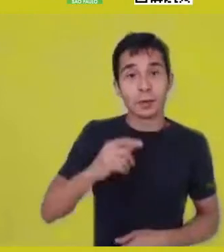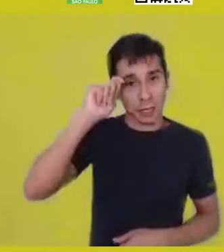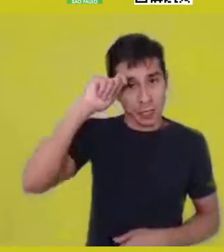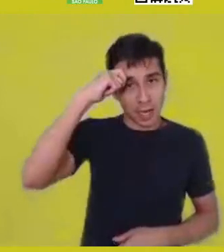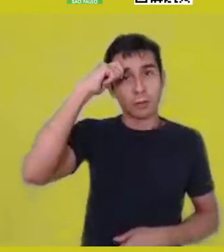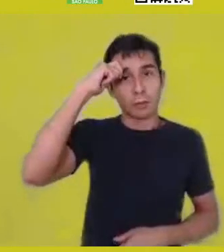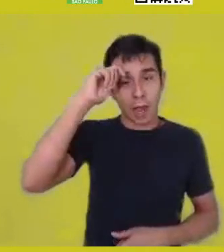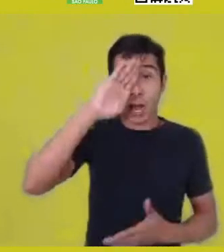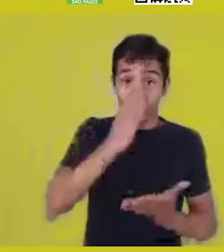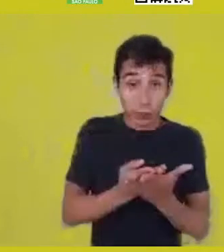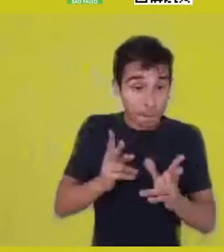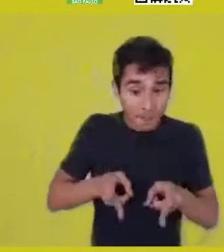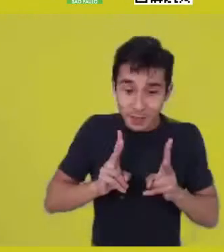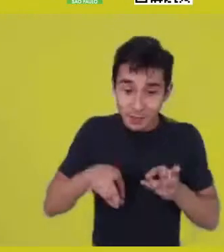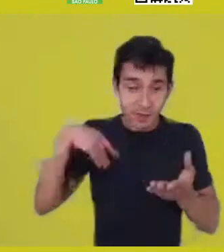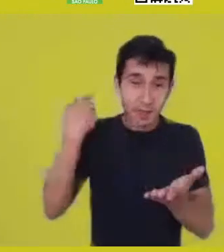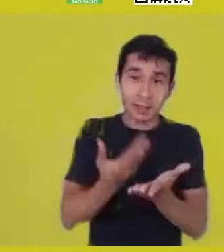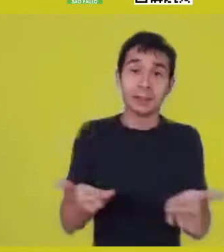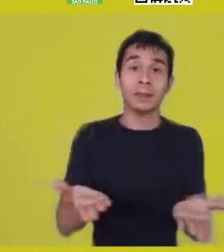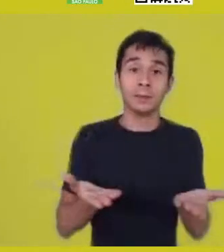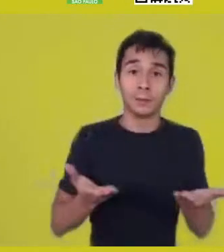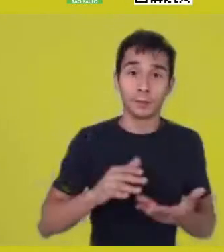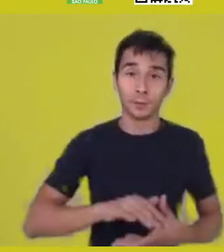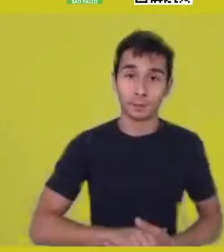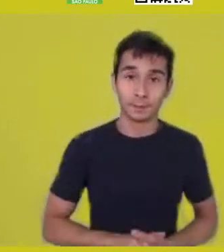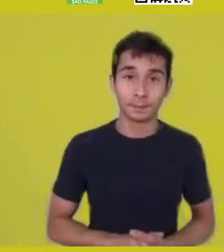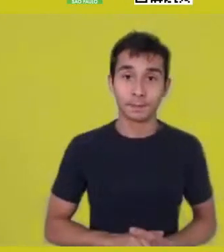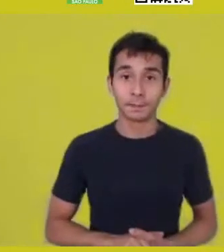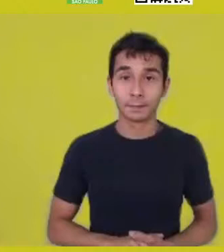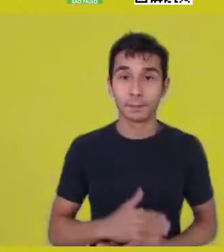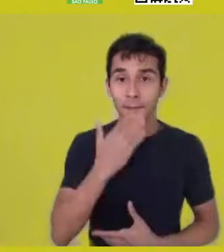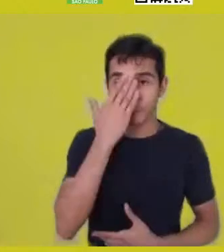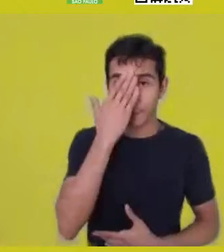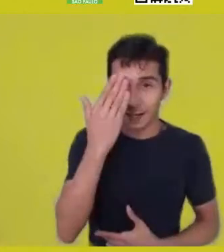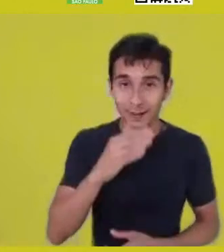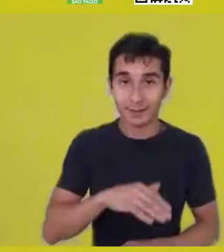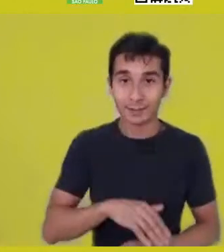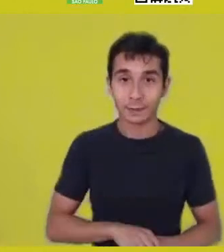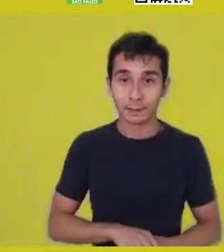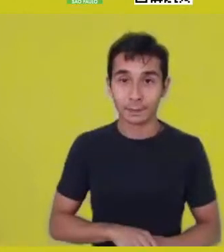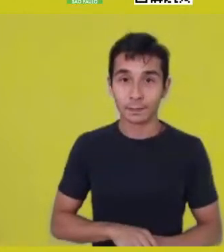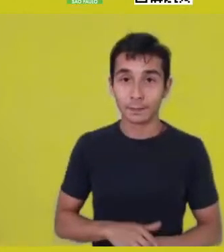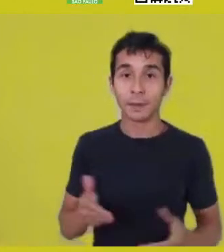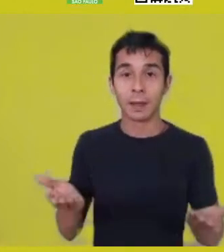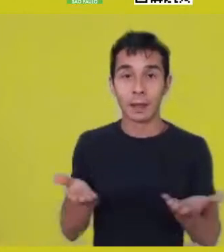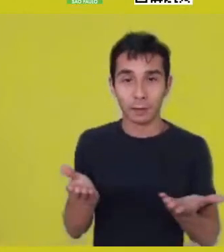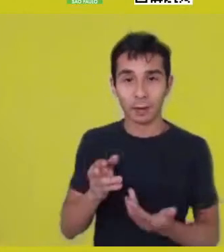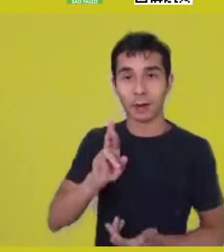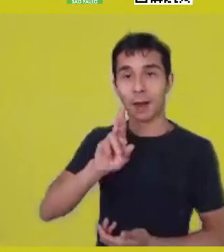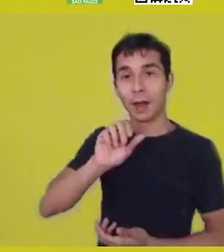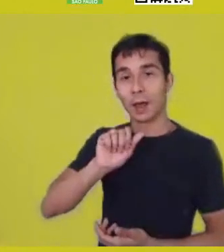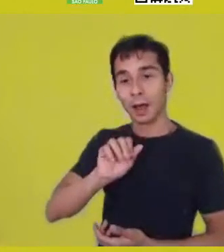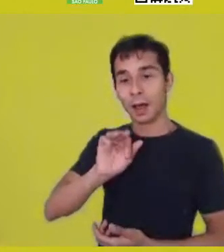Thank you, Katiúscia. Well, Rafael Ará asks, could you talk a bit more